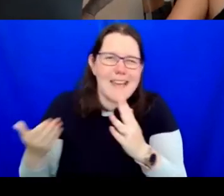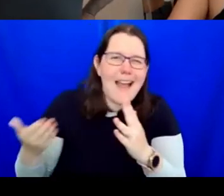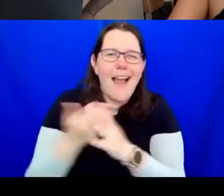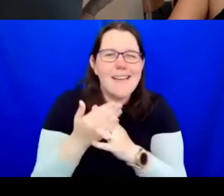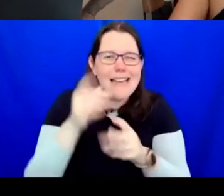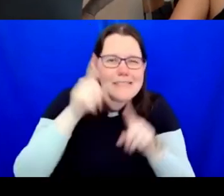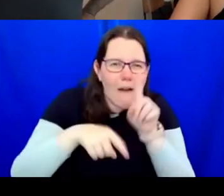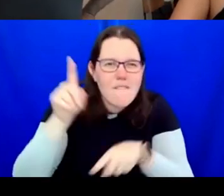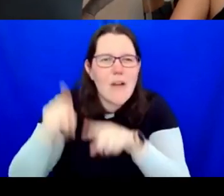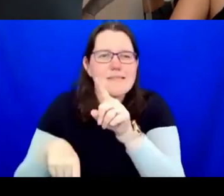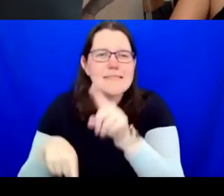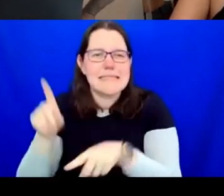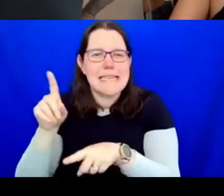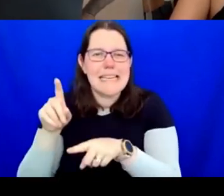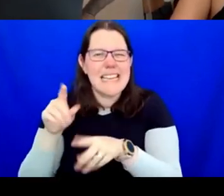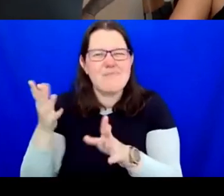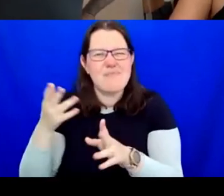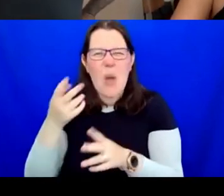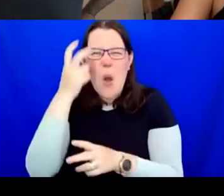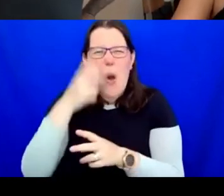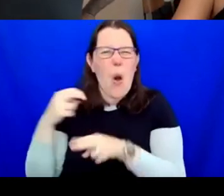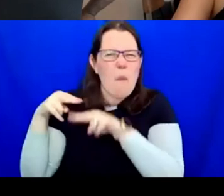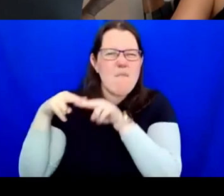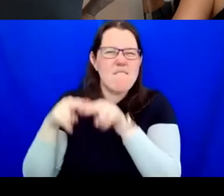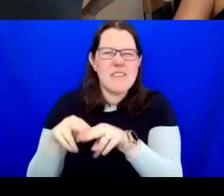There are two more events in the series. There's one on next week where we have care